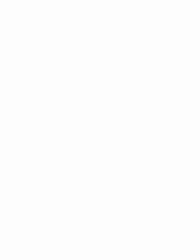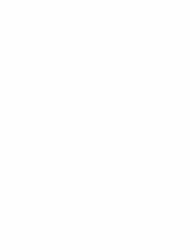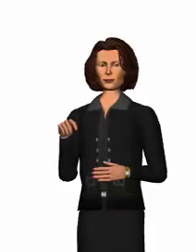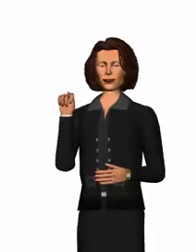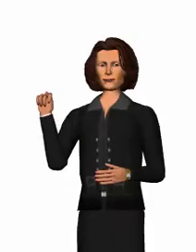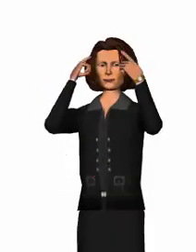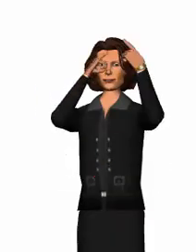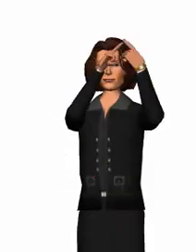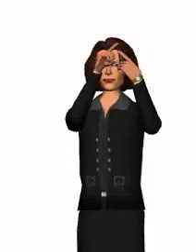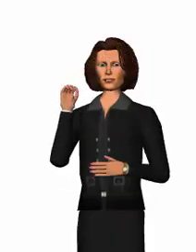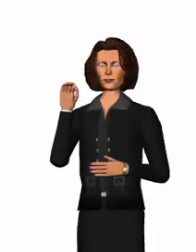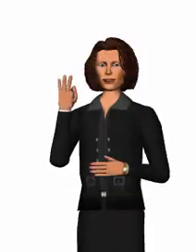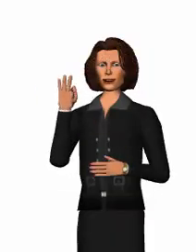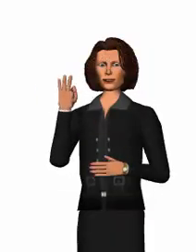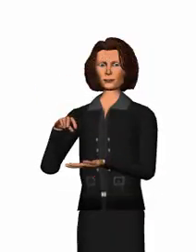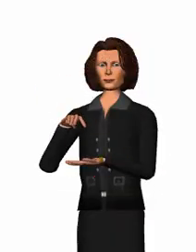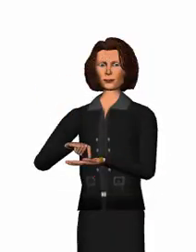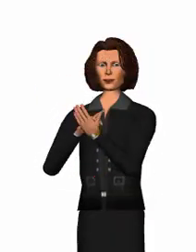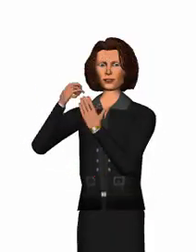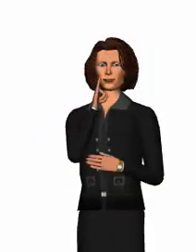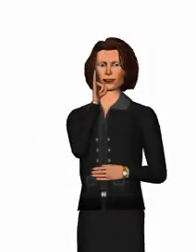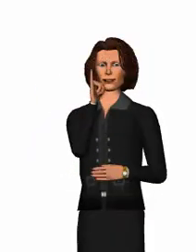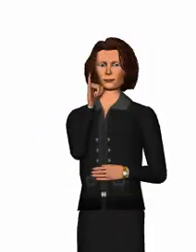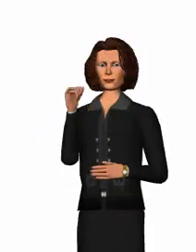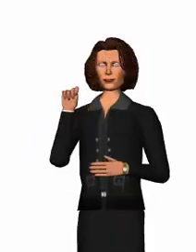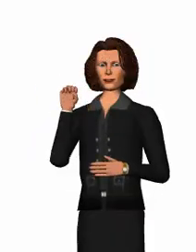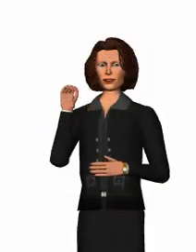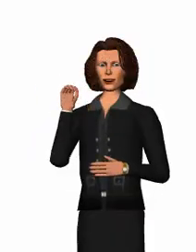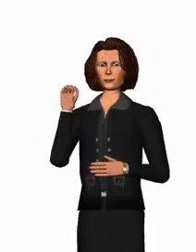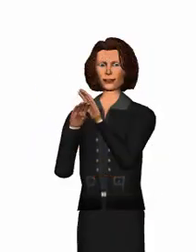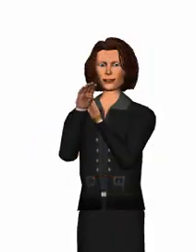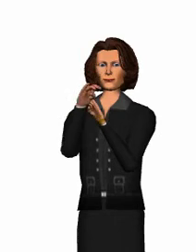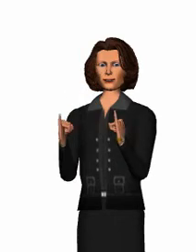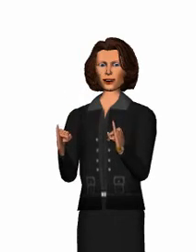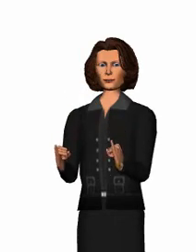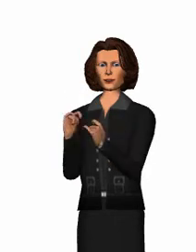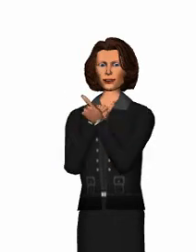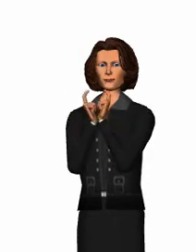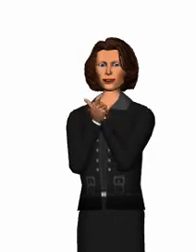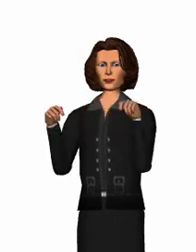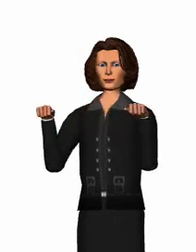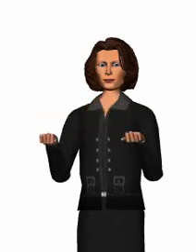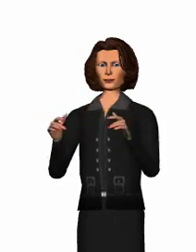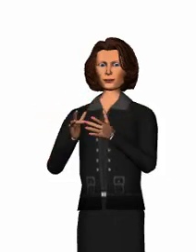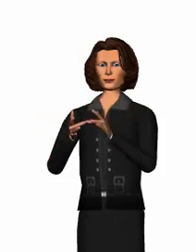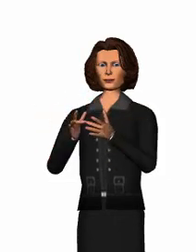The aim of this project is to develop individual adaptable web pages.